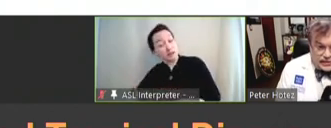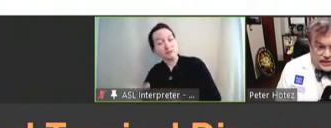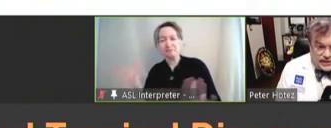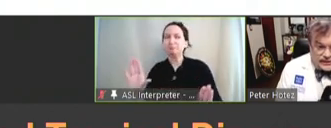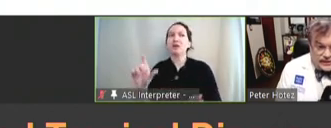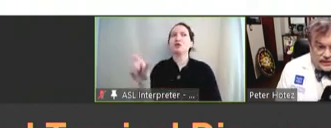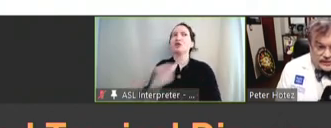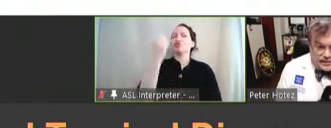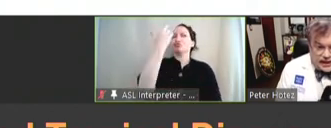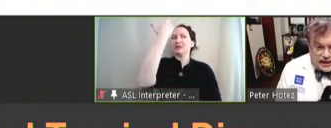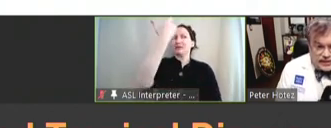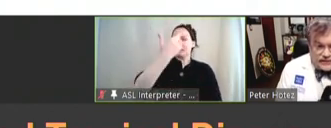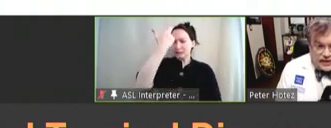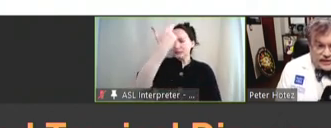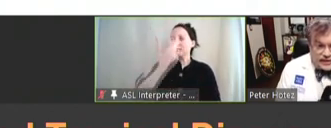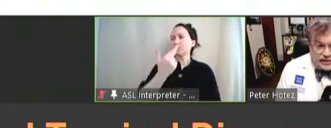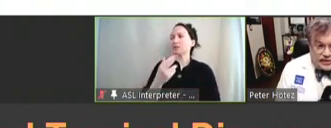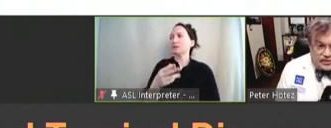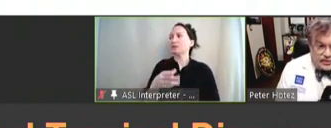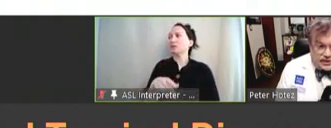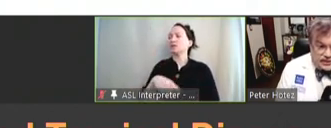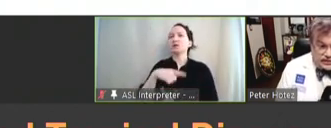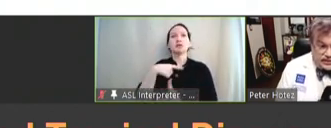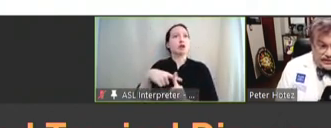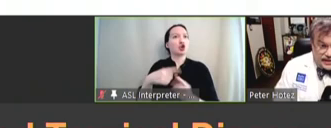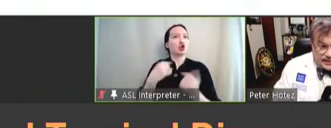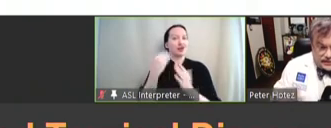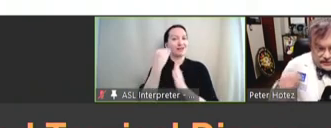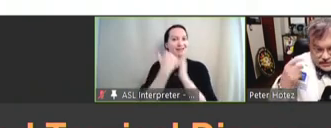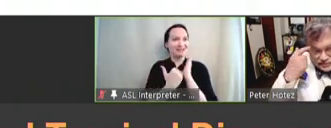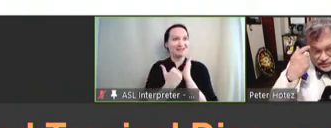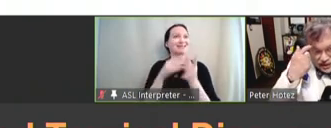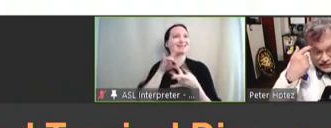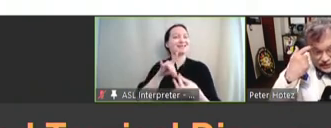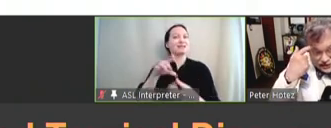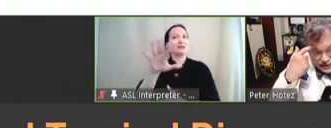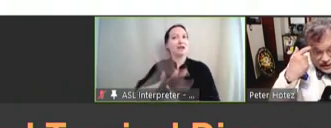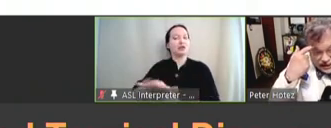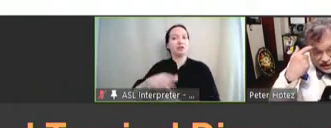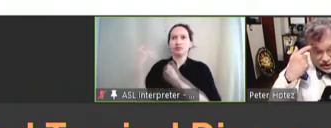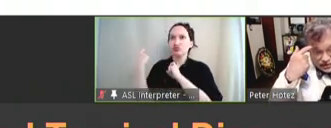reason -- that and the fact that they occur exclusively in areas of extreme poverty and go